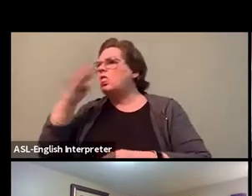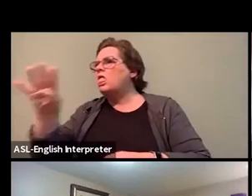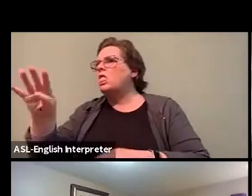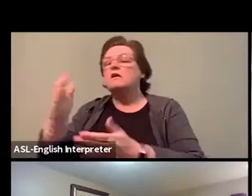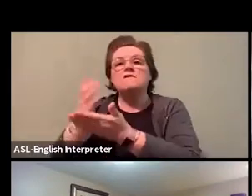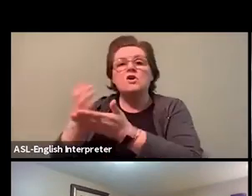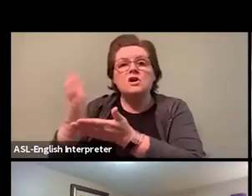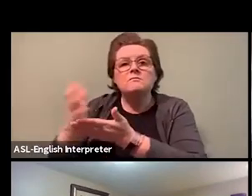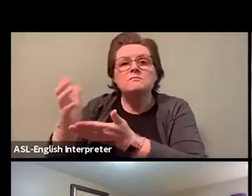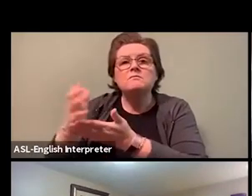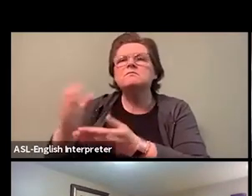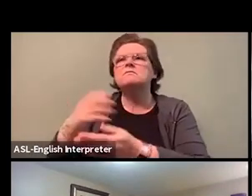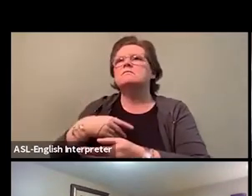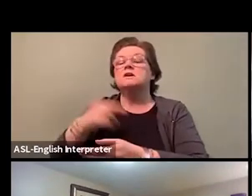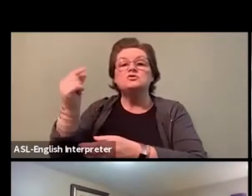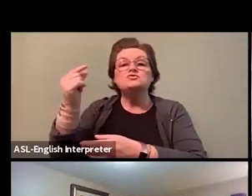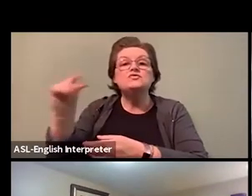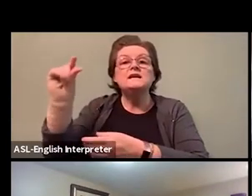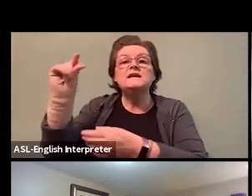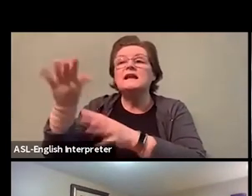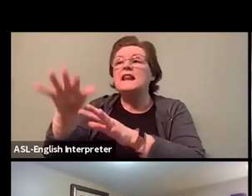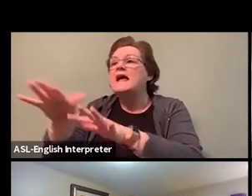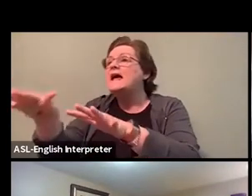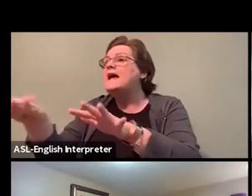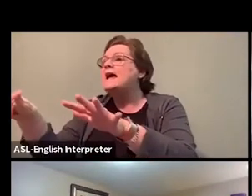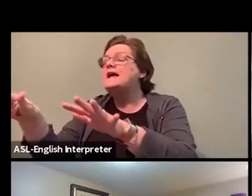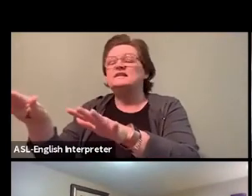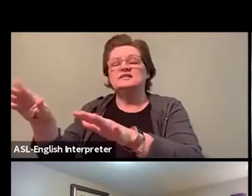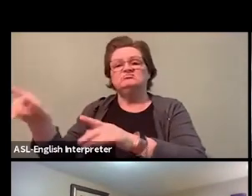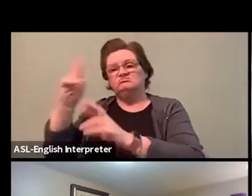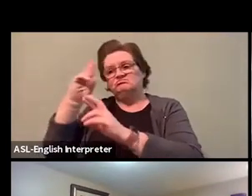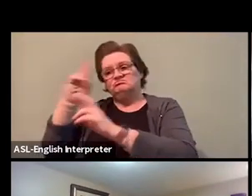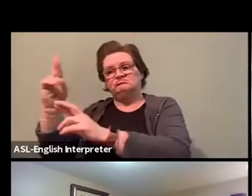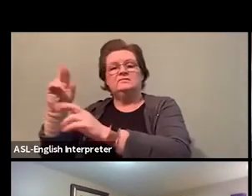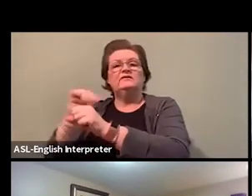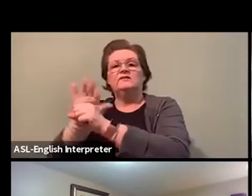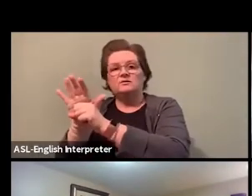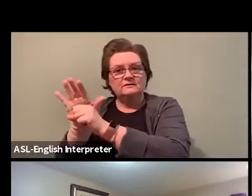It's the same insidious way that COVID has also created